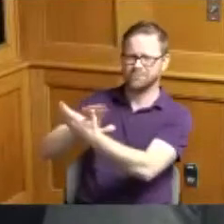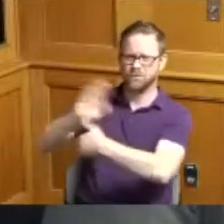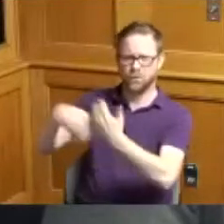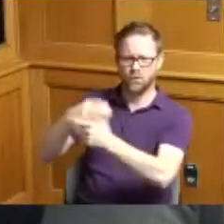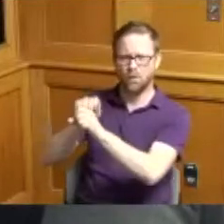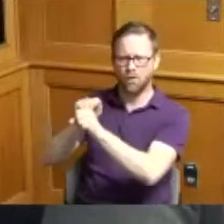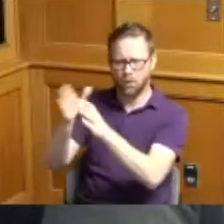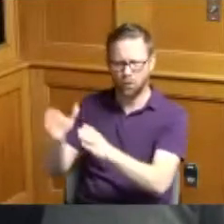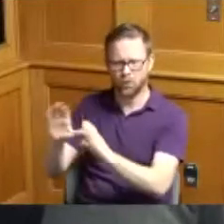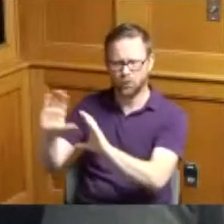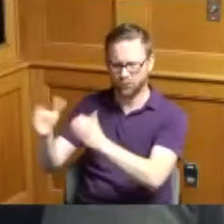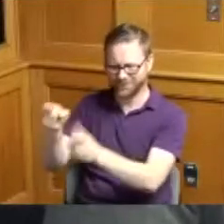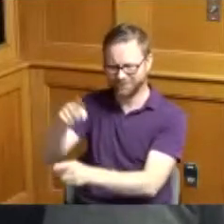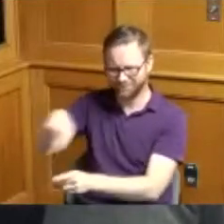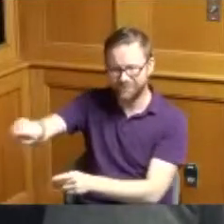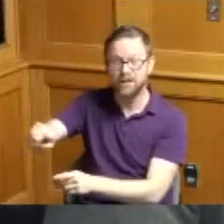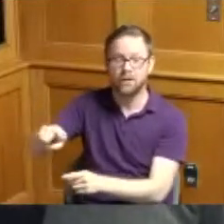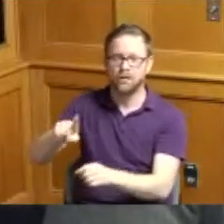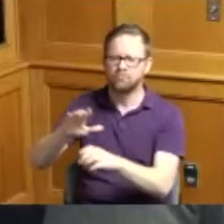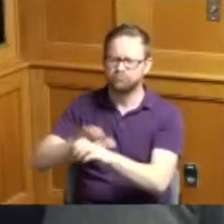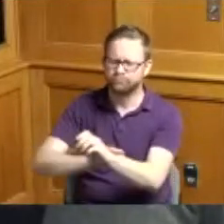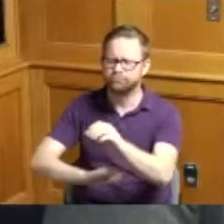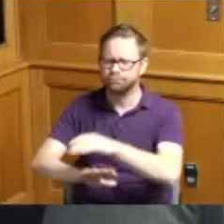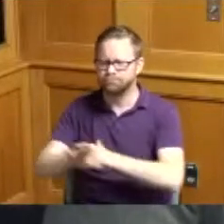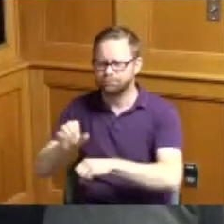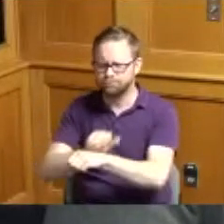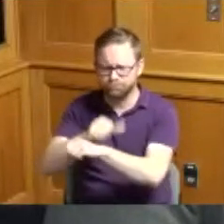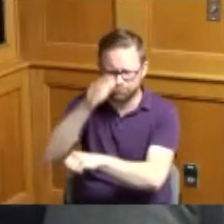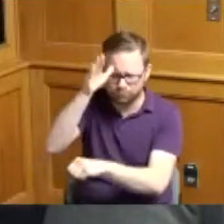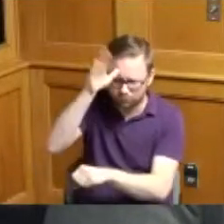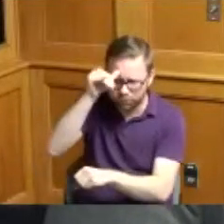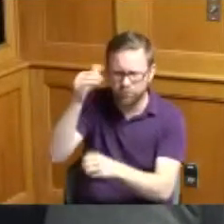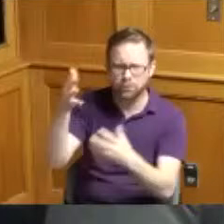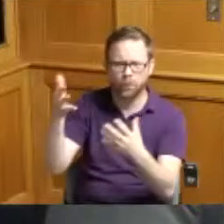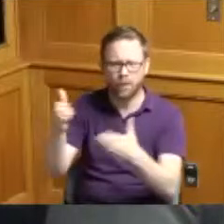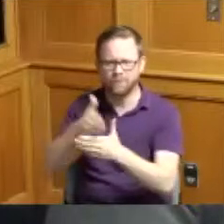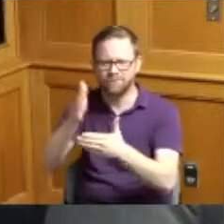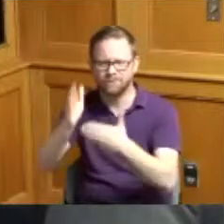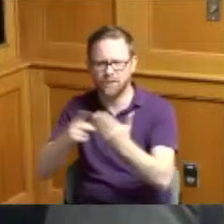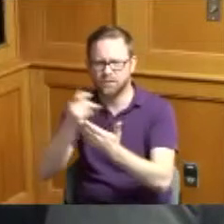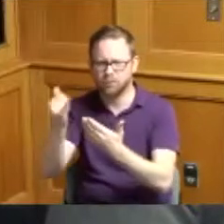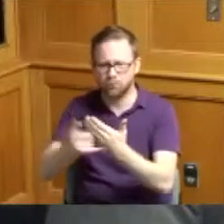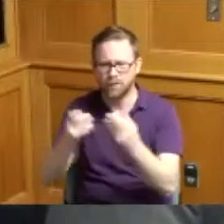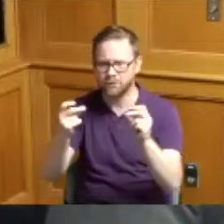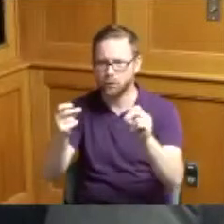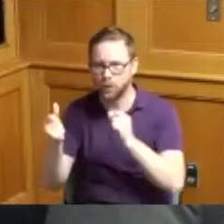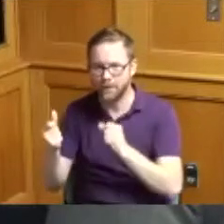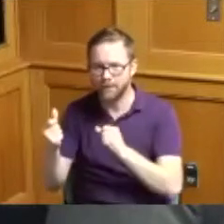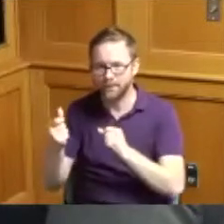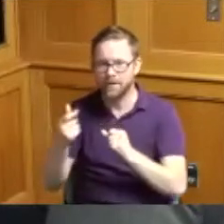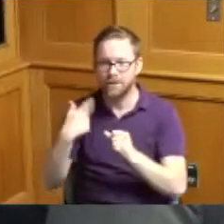they are working hard to get this done as quickly as possible so we can outrun inflation we've been